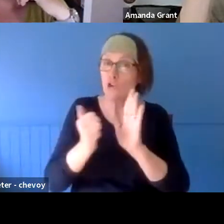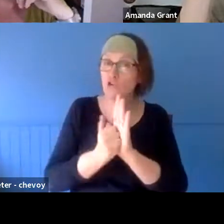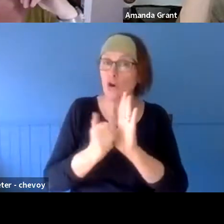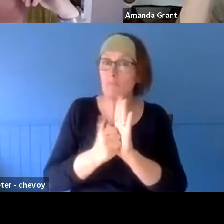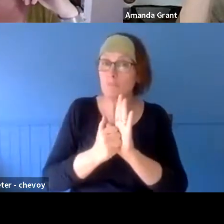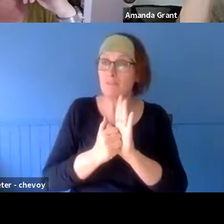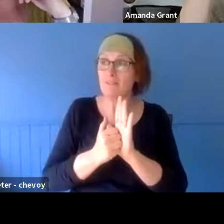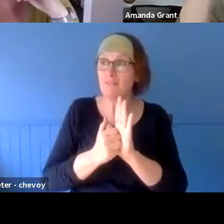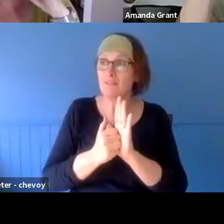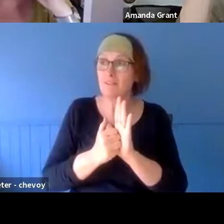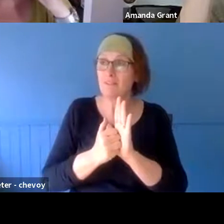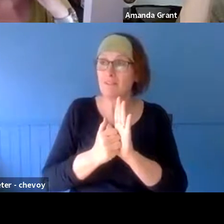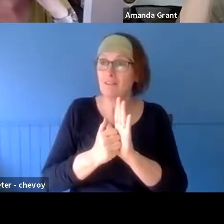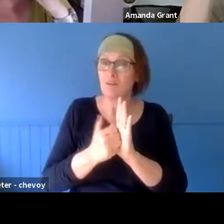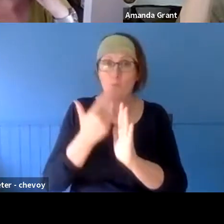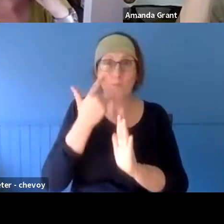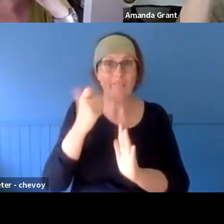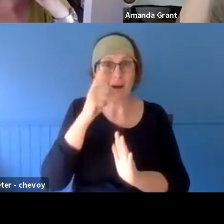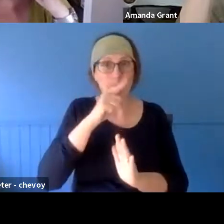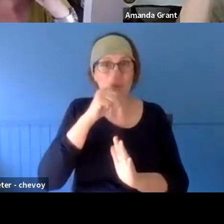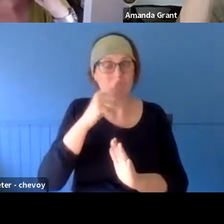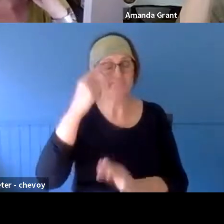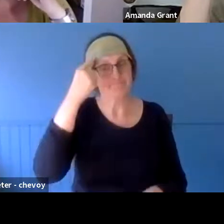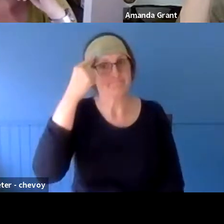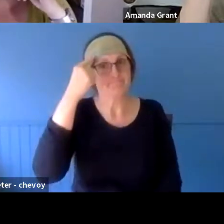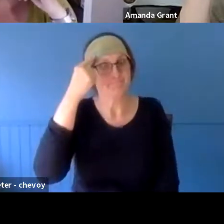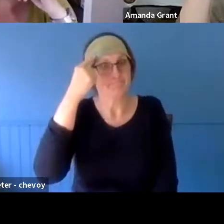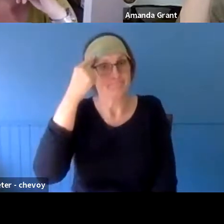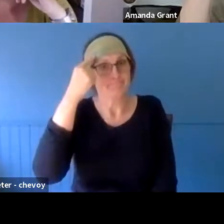workshops - if there are a few at a time, people realise, "Ah, yes, I'm